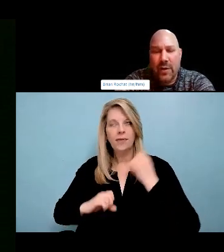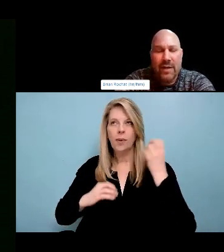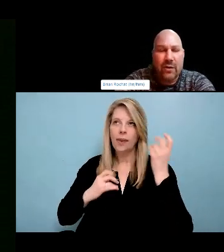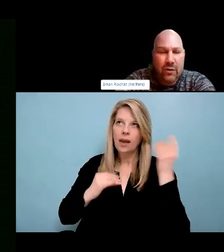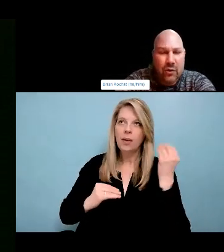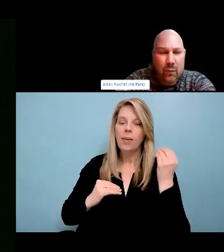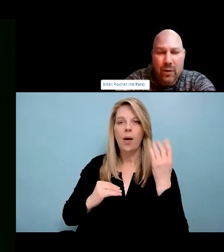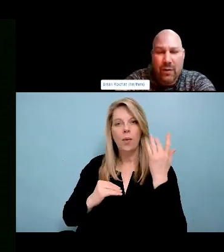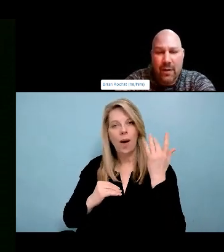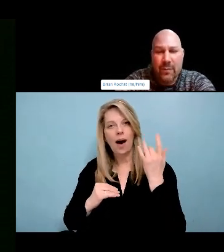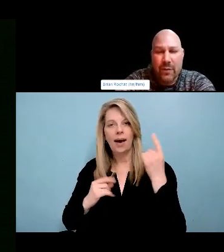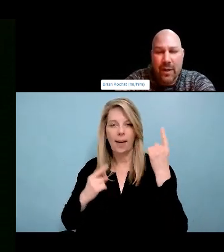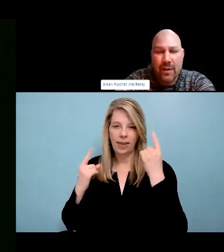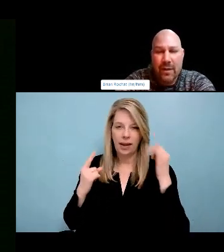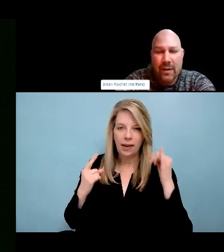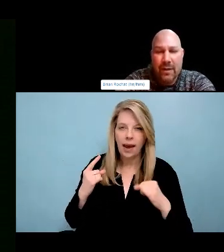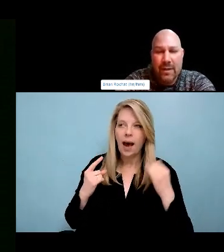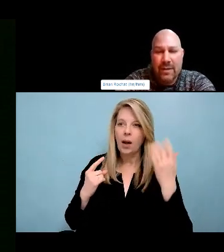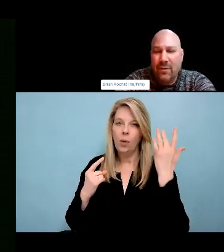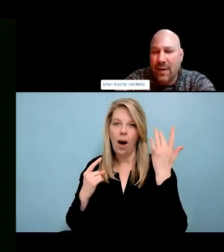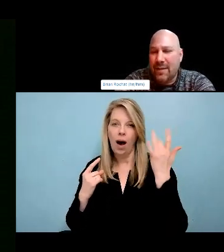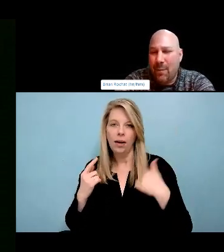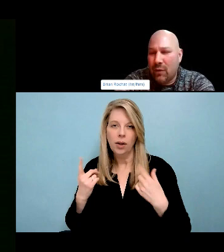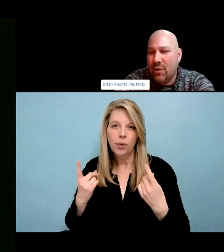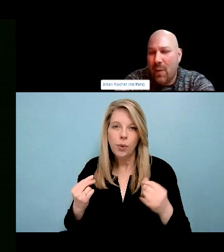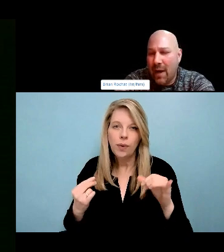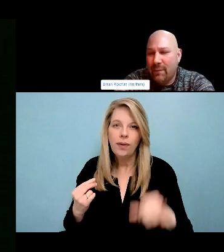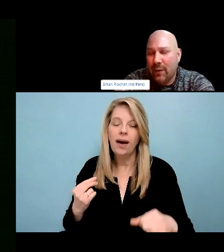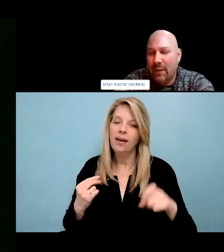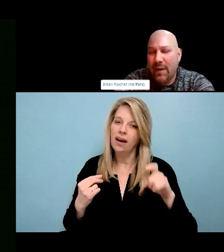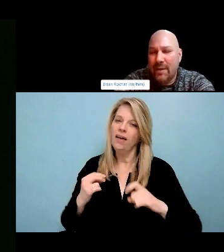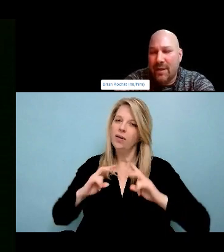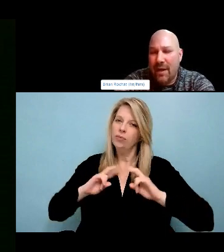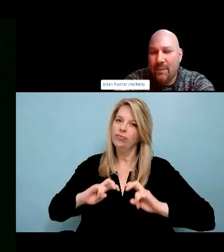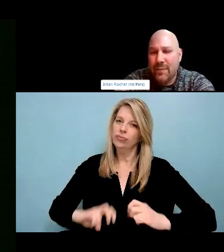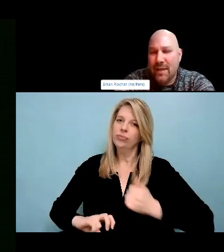Not making substances themselves harmful but the conditions in which people use substances